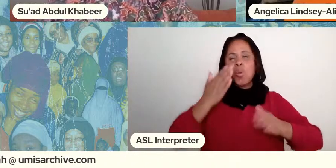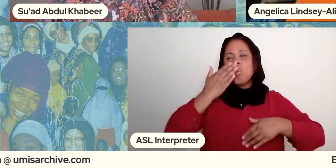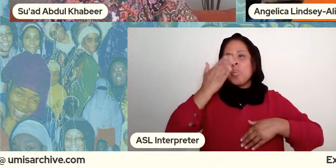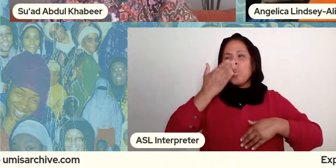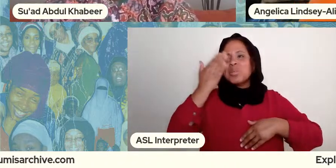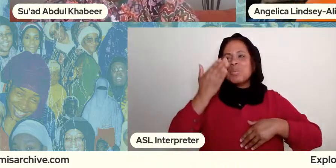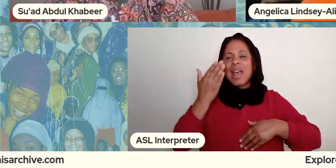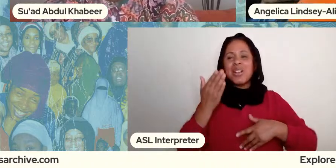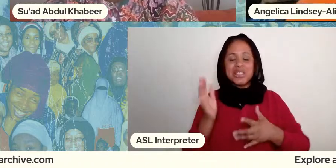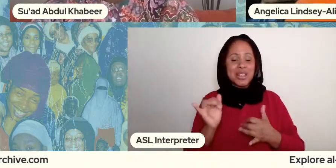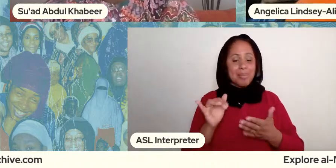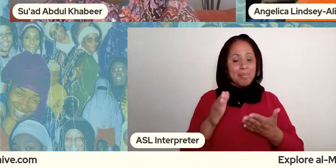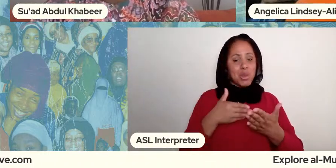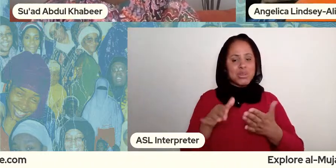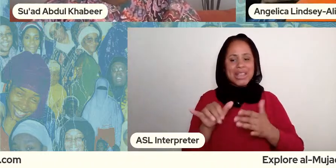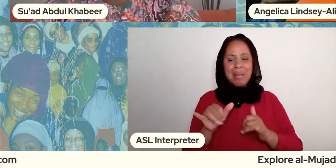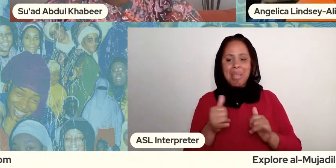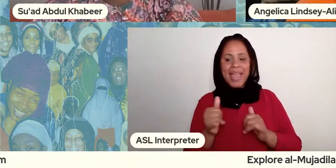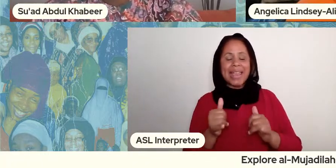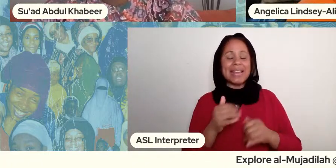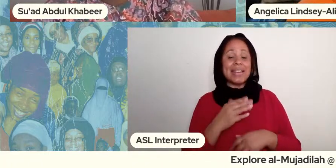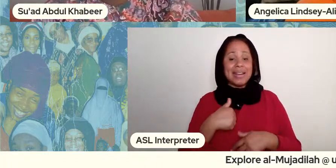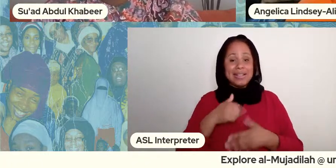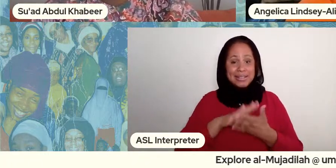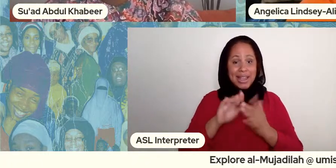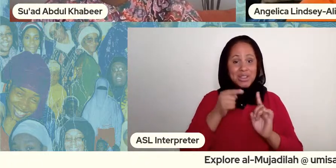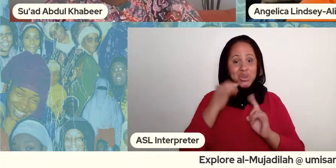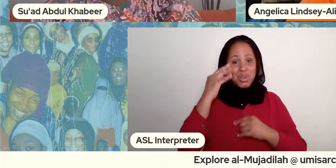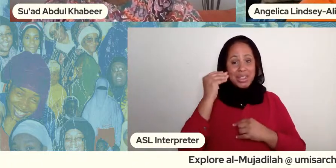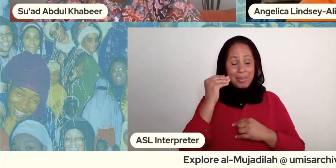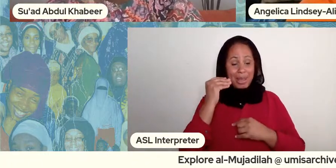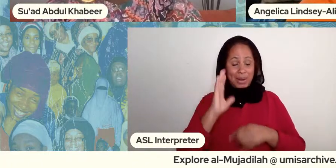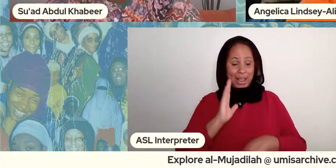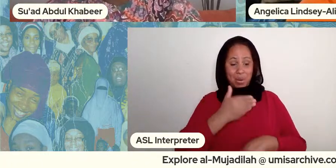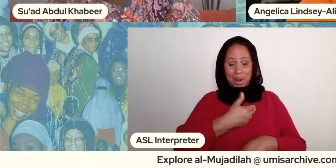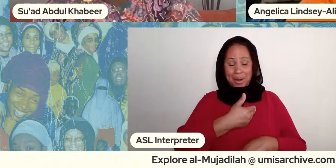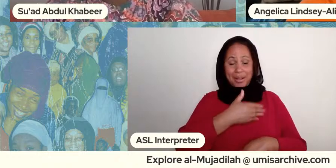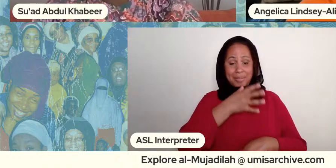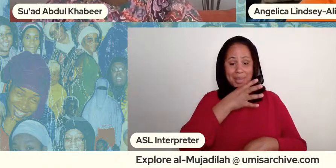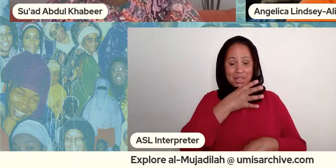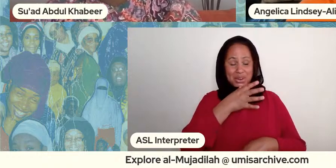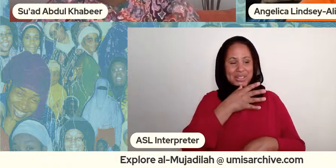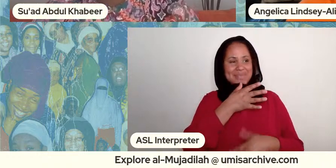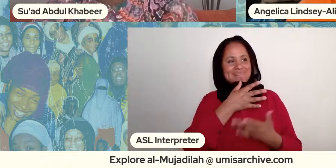it's also nice to think about our mothers as being young women in love too no it is it's something